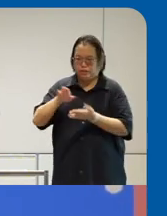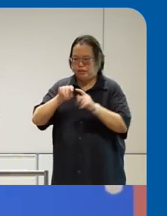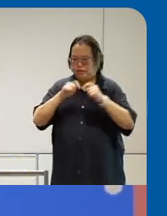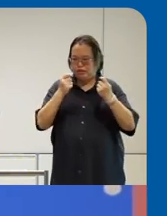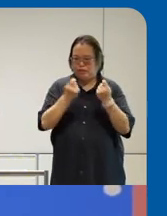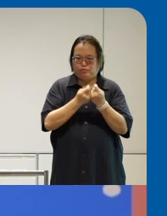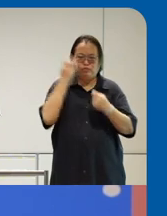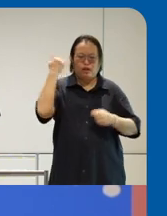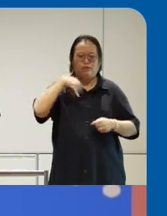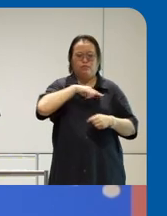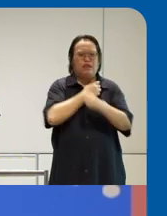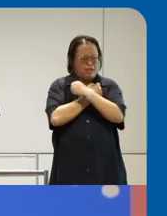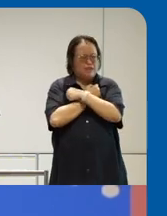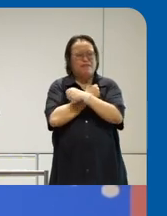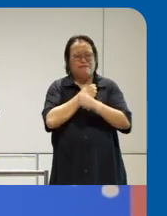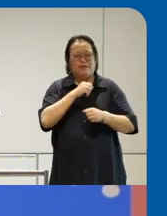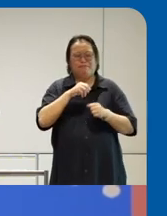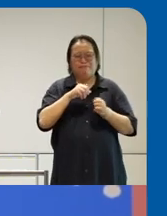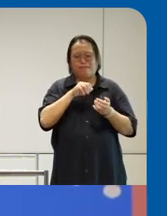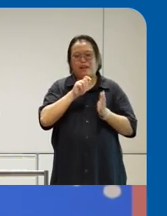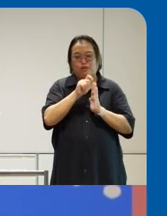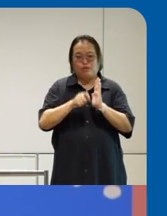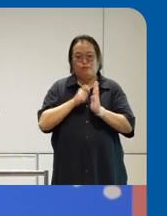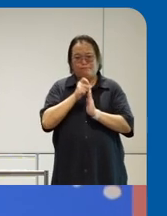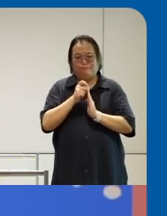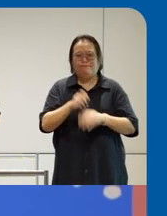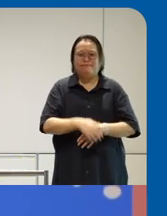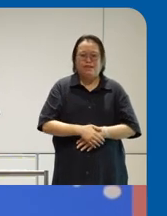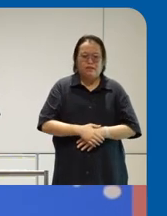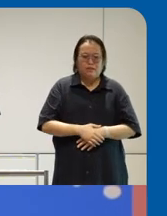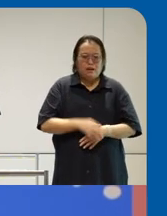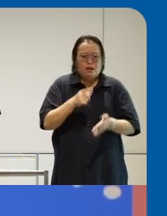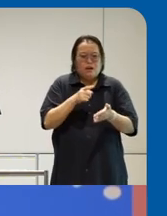the the term um a little bit about the team um what many people don't know is the team actually